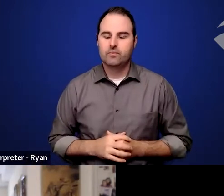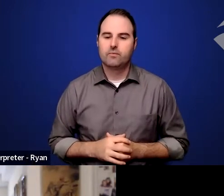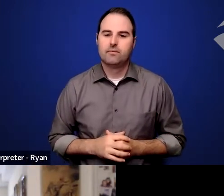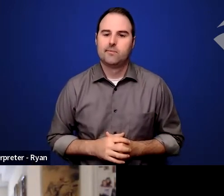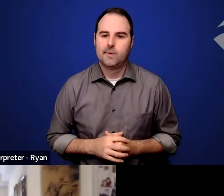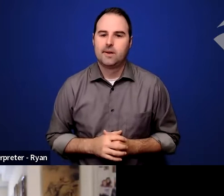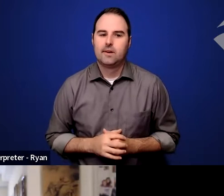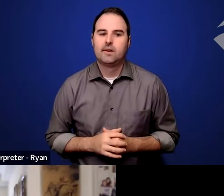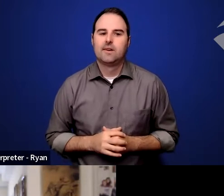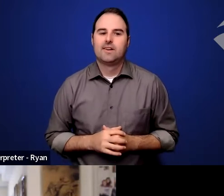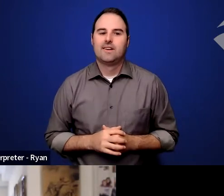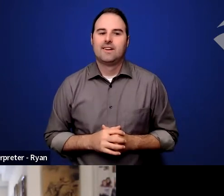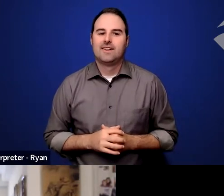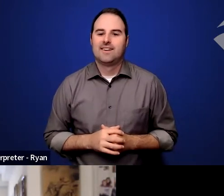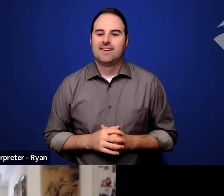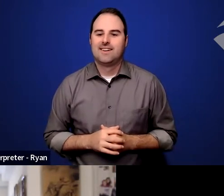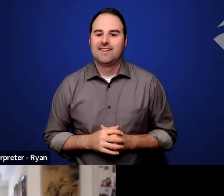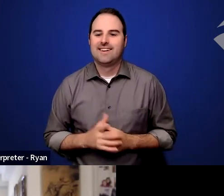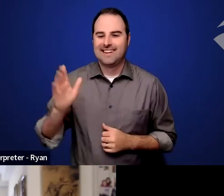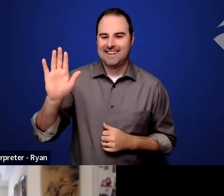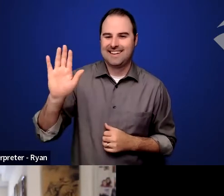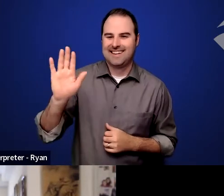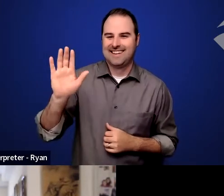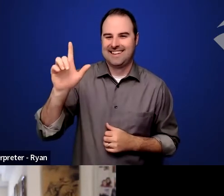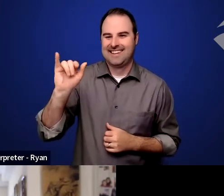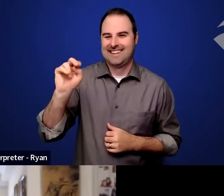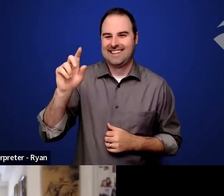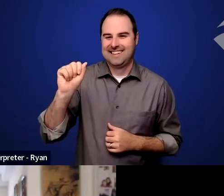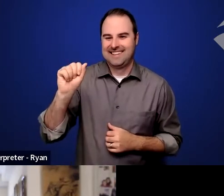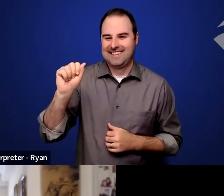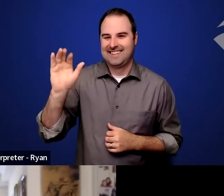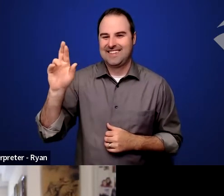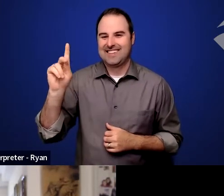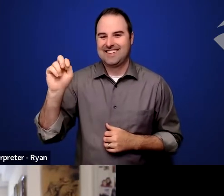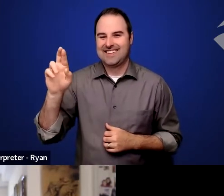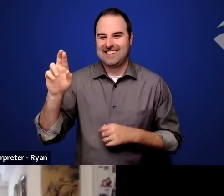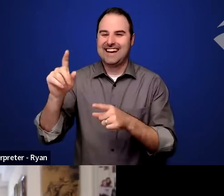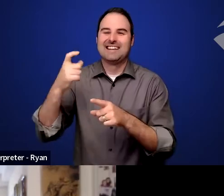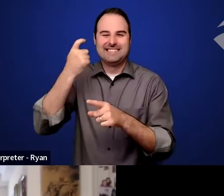Hi Linda Toms Barker. I just turned on the questions. How are you?